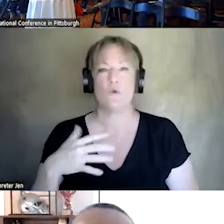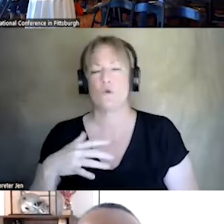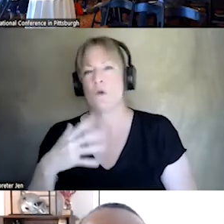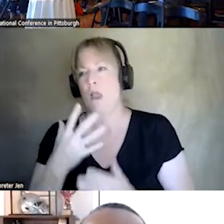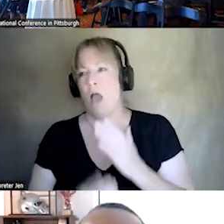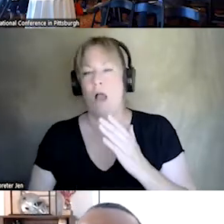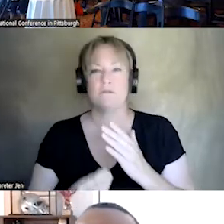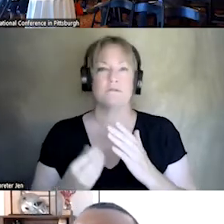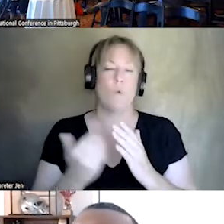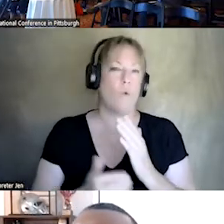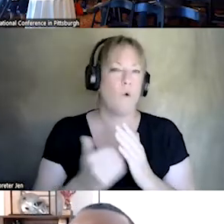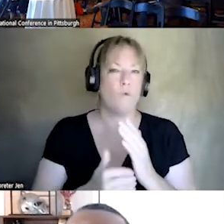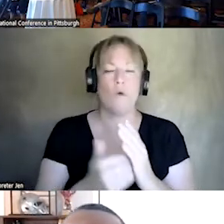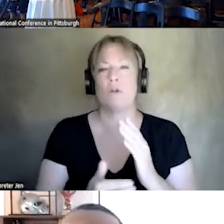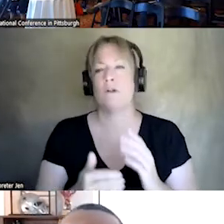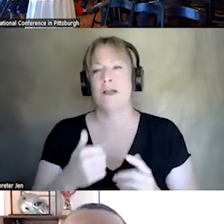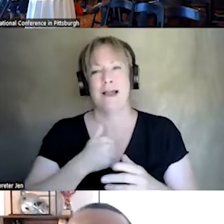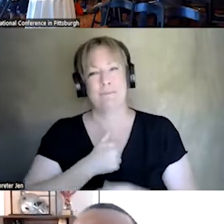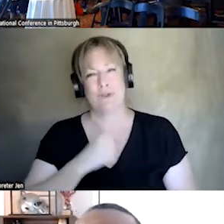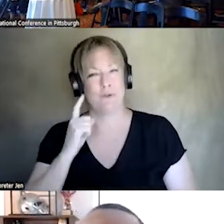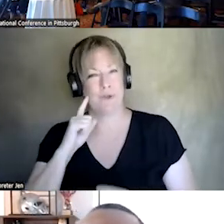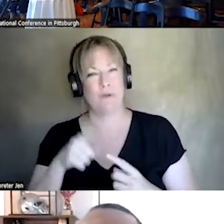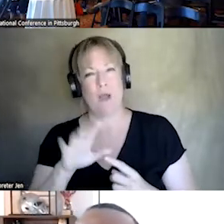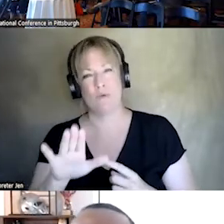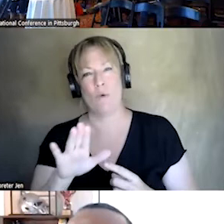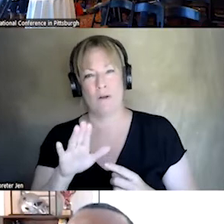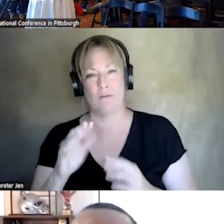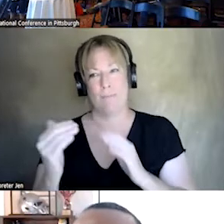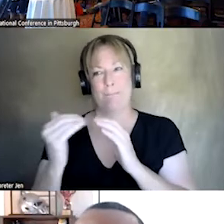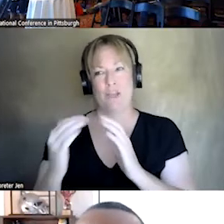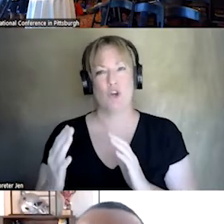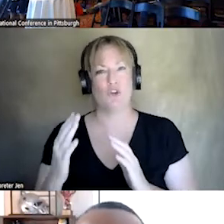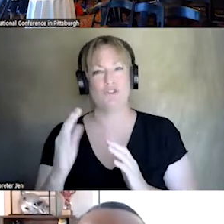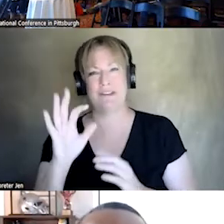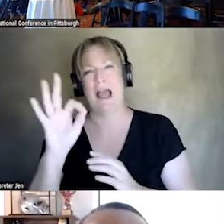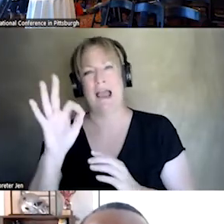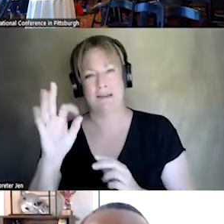THE YEARS. AND KATE, SO SORRY TO HEAR ABOUT YOUR LOSSES, OF OF NINE OF YOUR PEERS. SO,